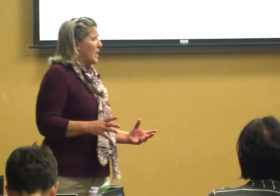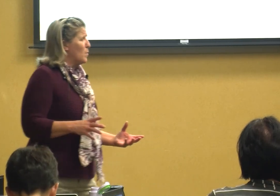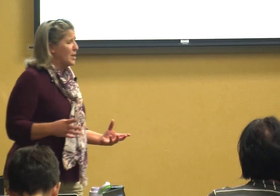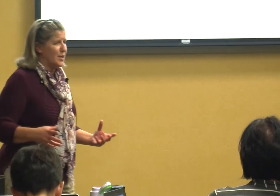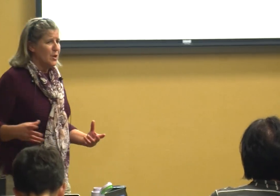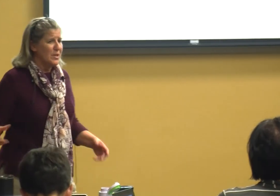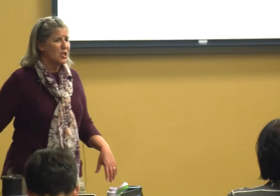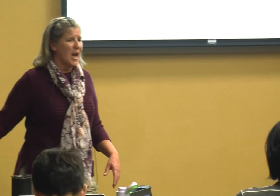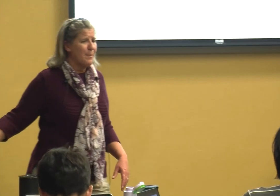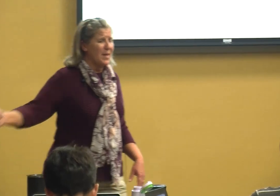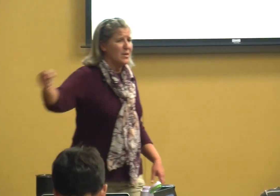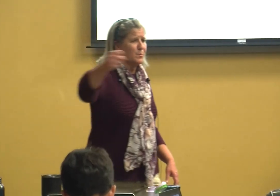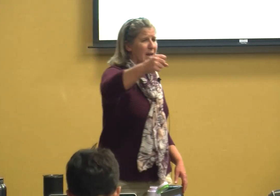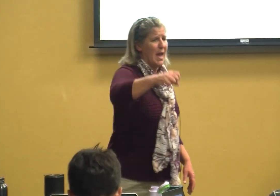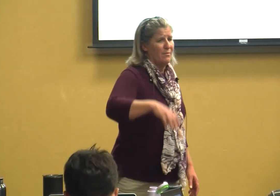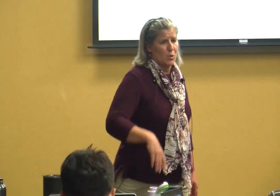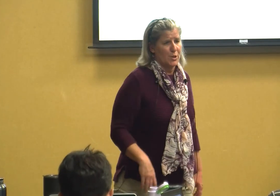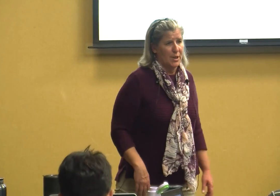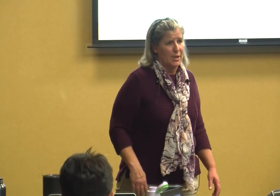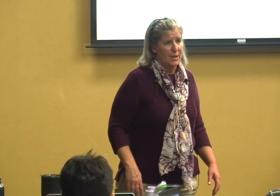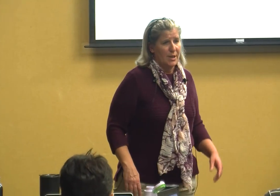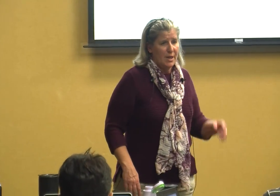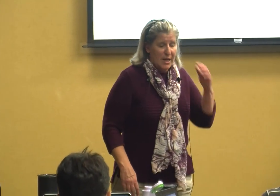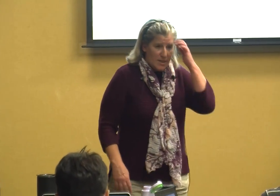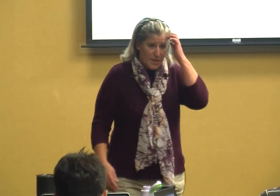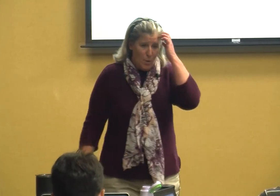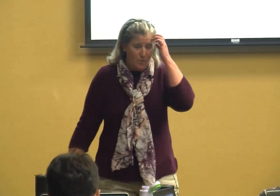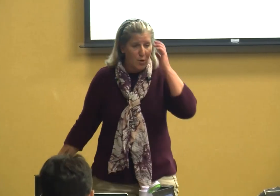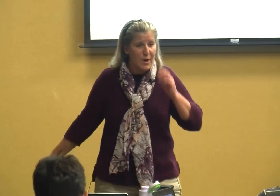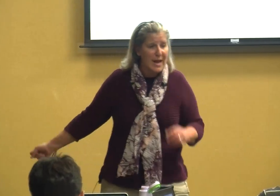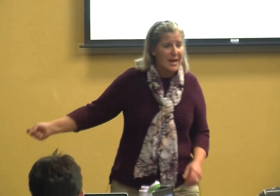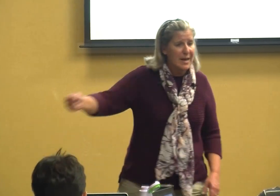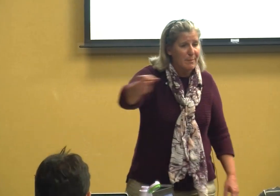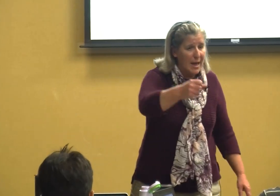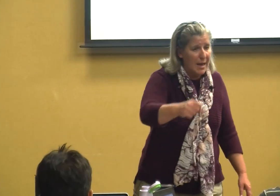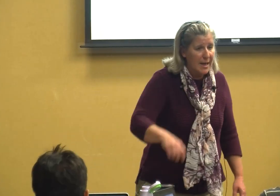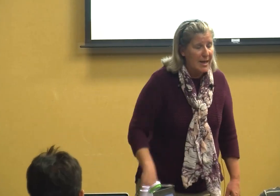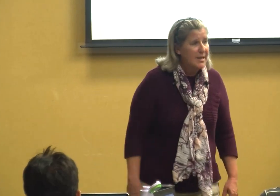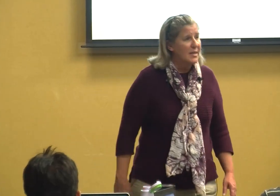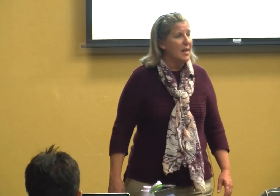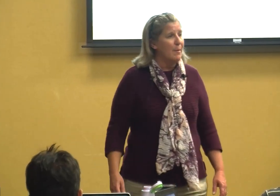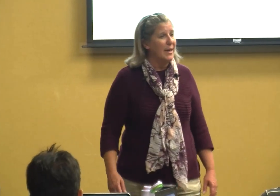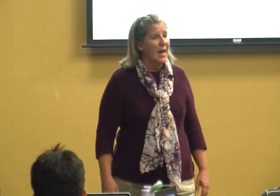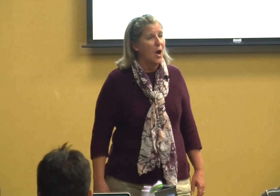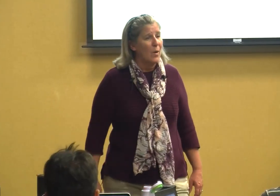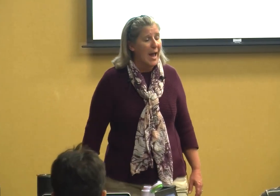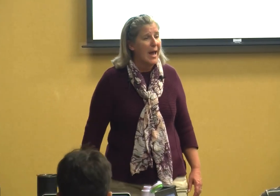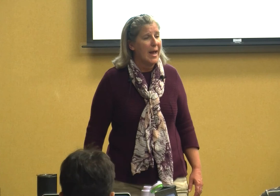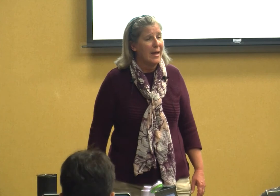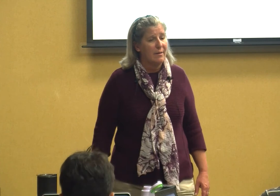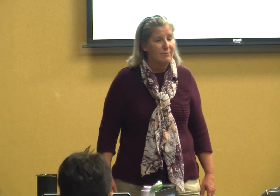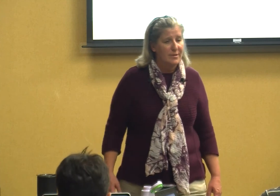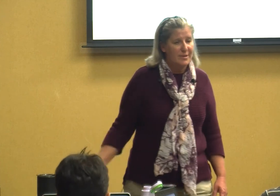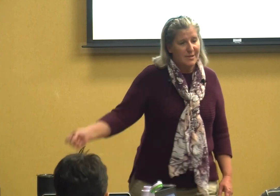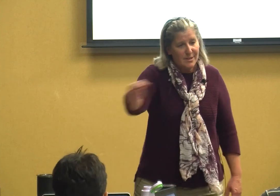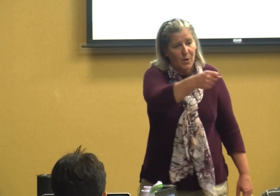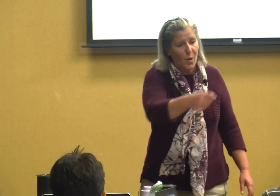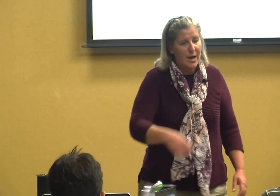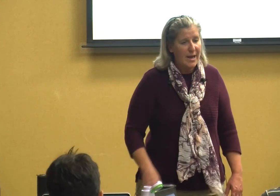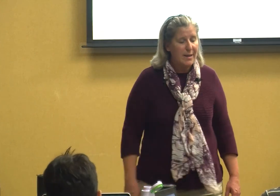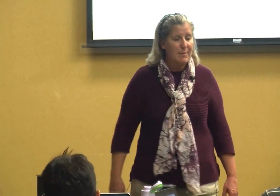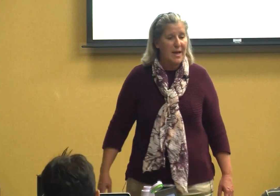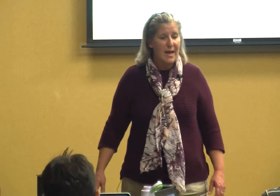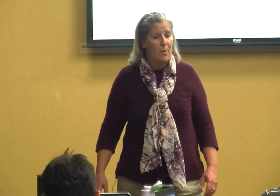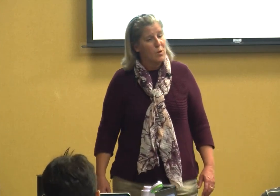I want to do is shape those behaviors so if you're hitting me to let me know hey or hitting me I want